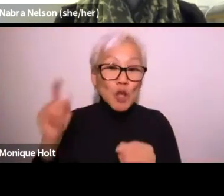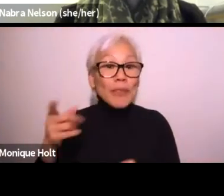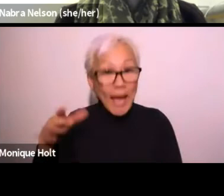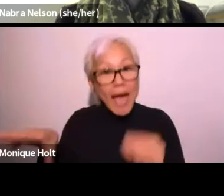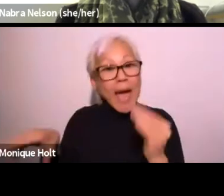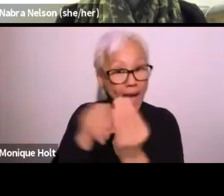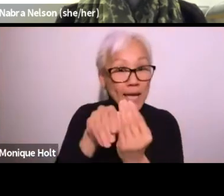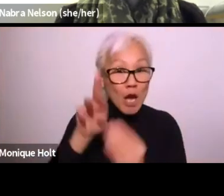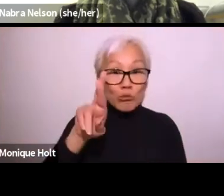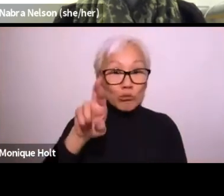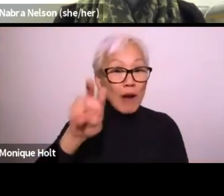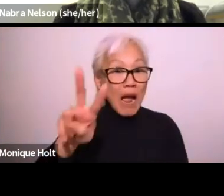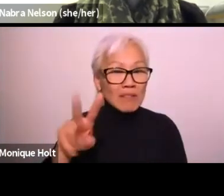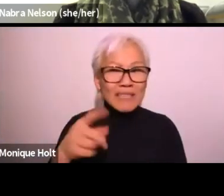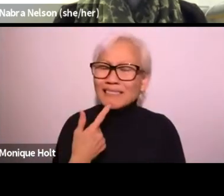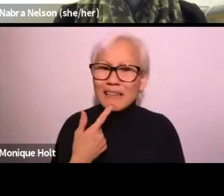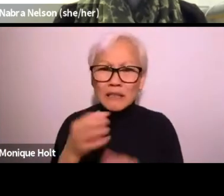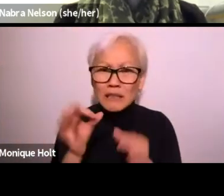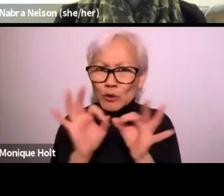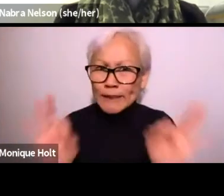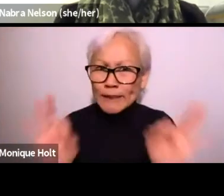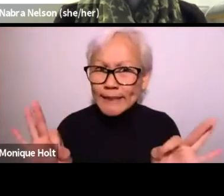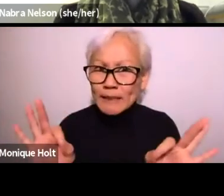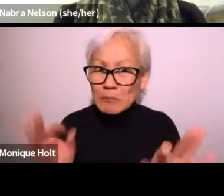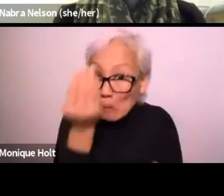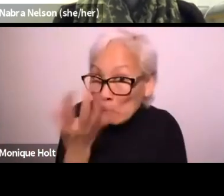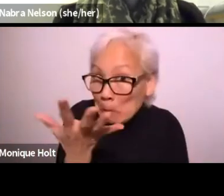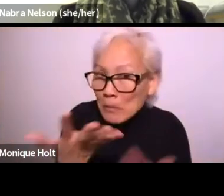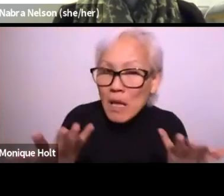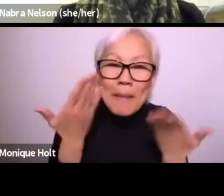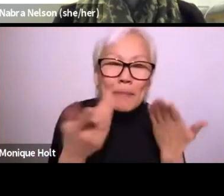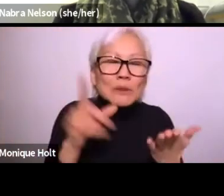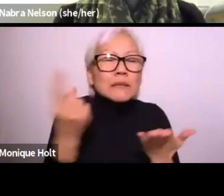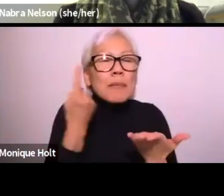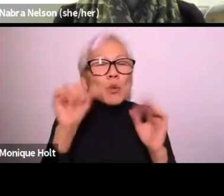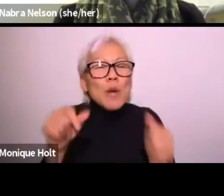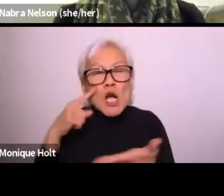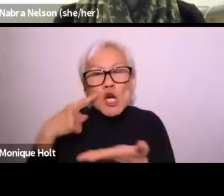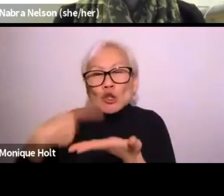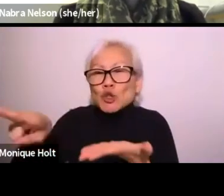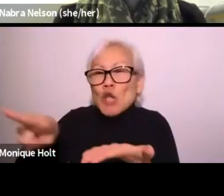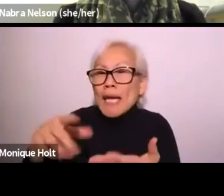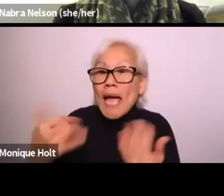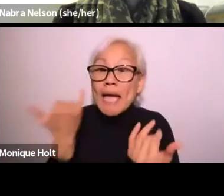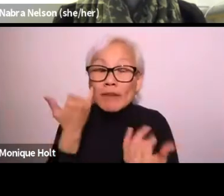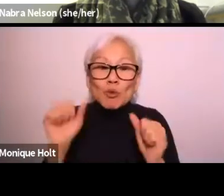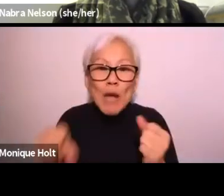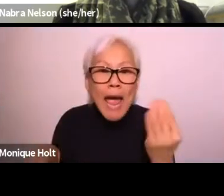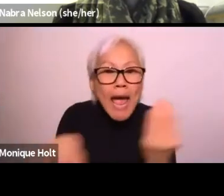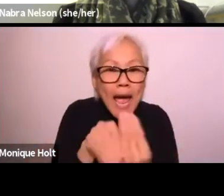is hearing, not deaf, but they said you could actually add Rev, and they said it's free. Anyway, just food for thought.